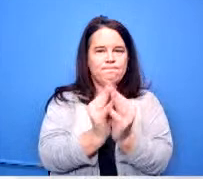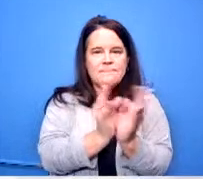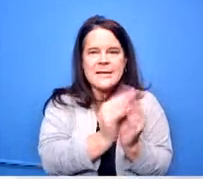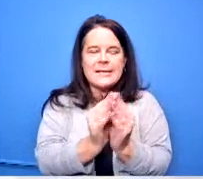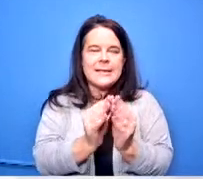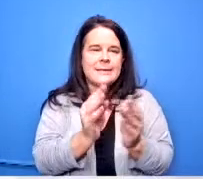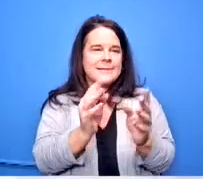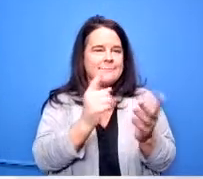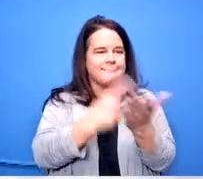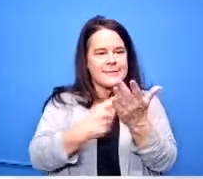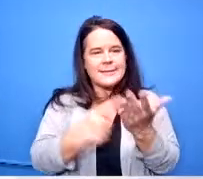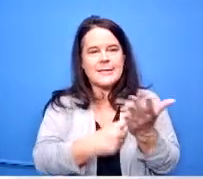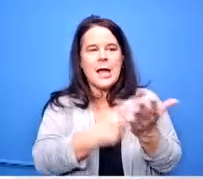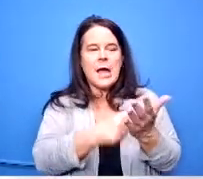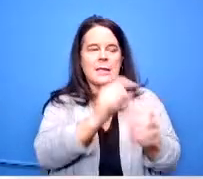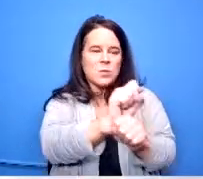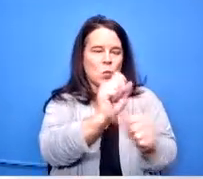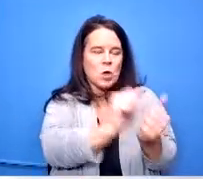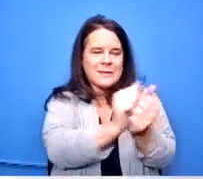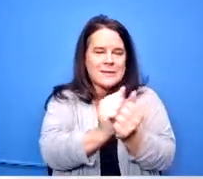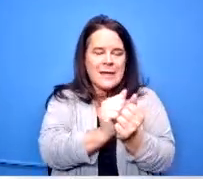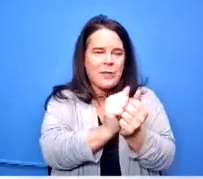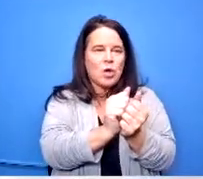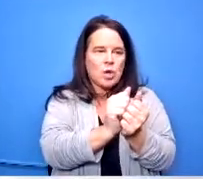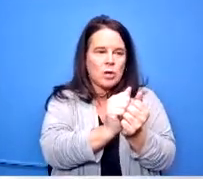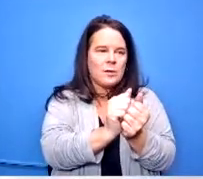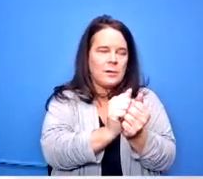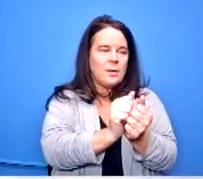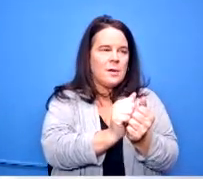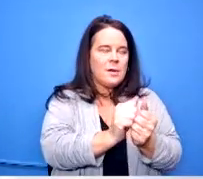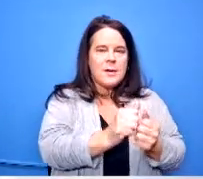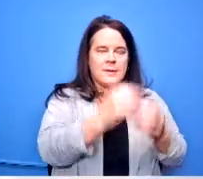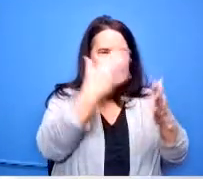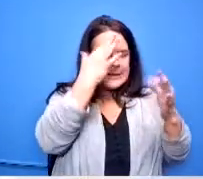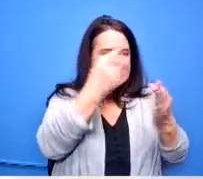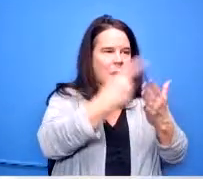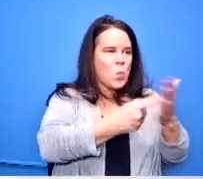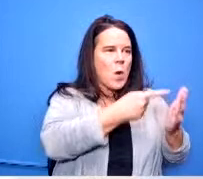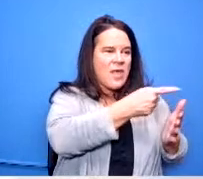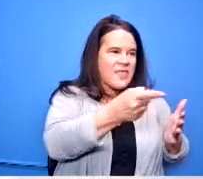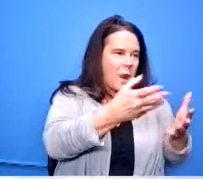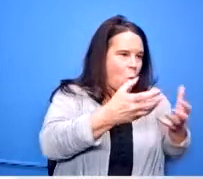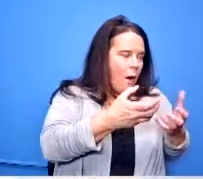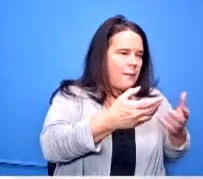to address their standards come up with themes for social emotional learning how they were going